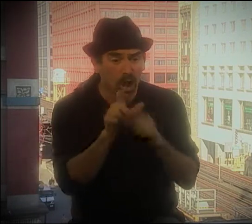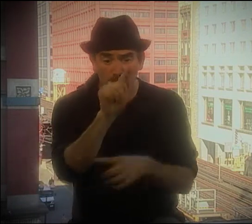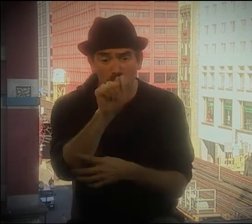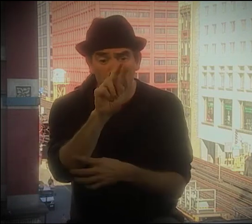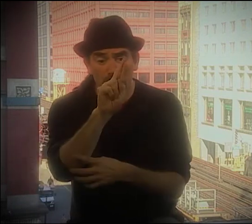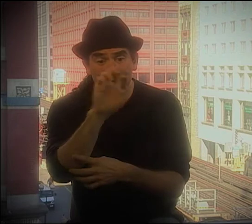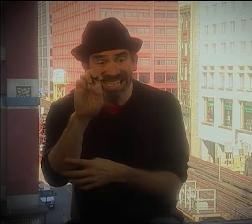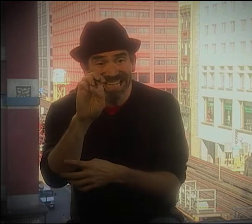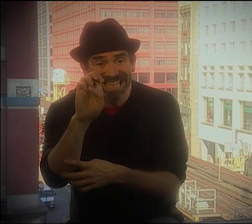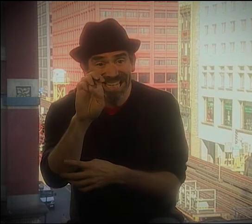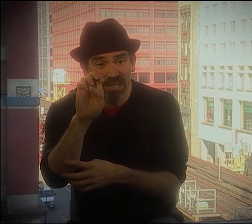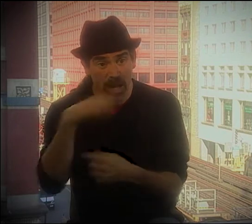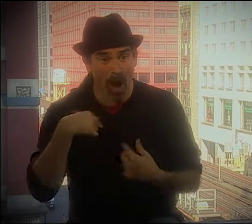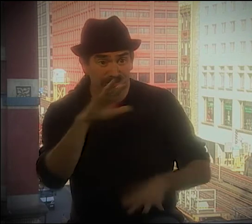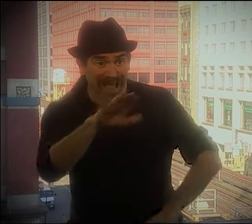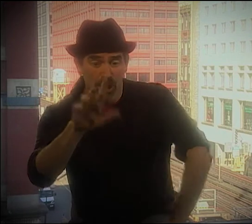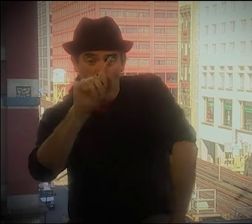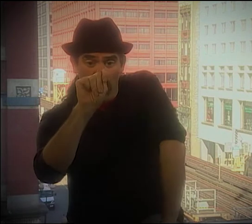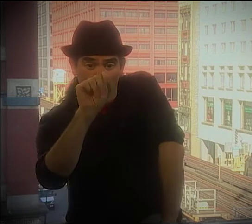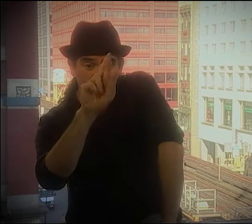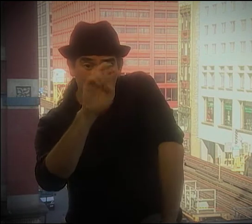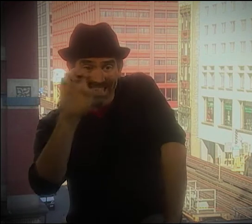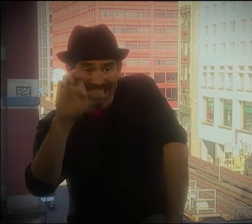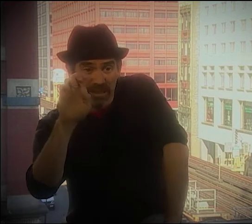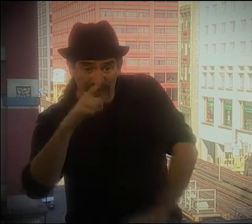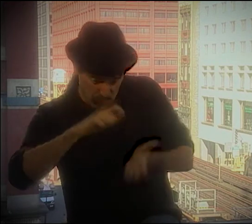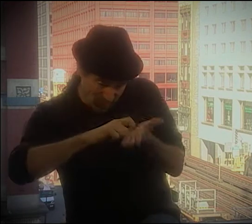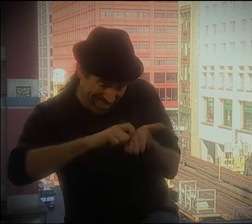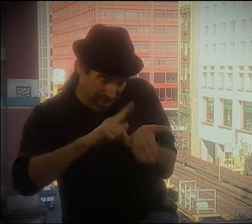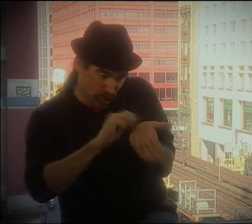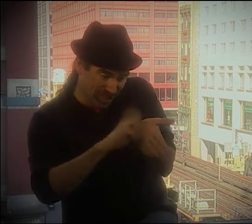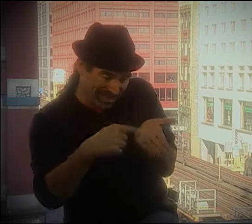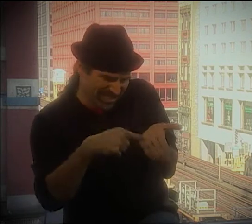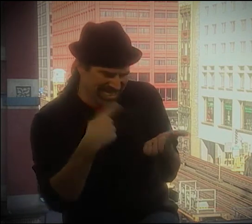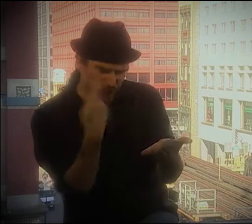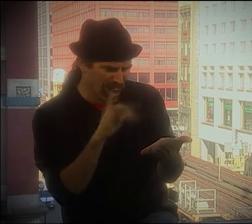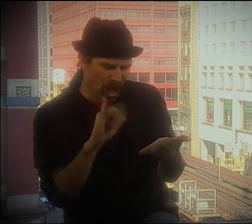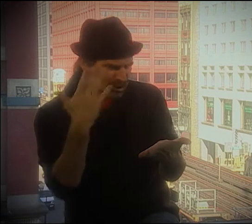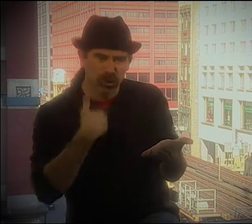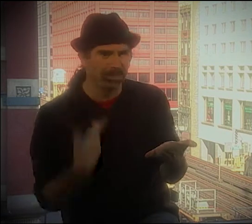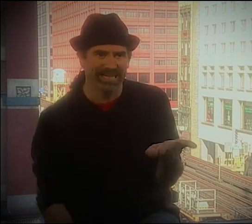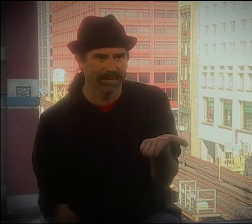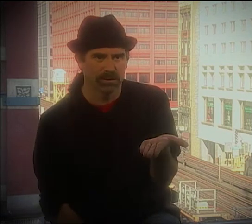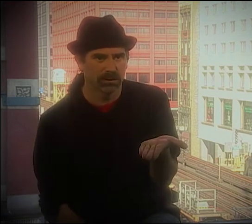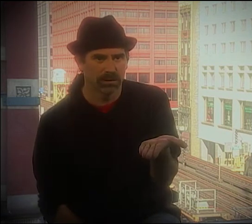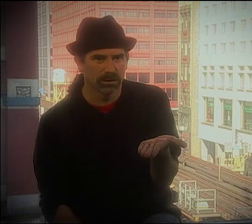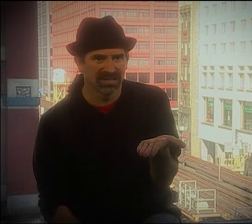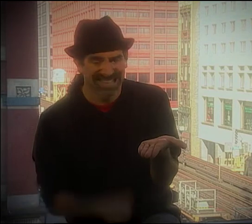FOCUSED ON, YOU KNOW, THE WORDS AND THE SOUNDS. LIKE IF I SPELL THE WORD "TREE."